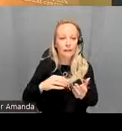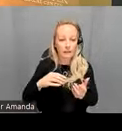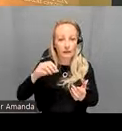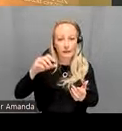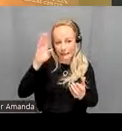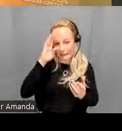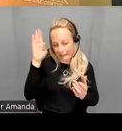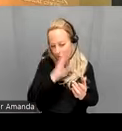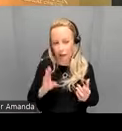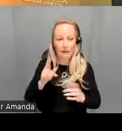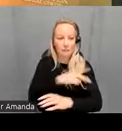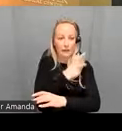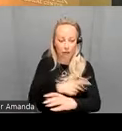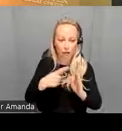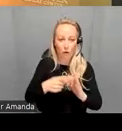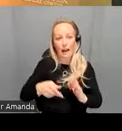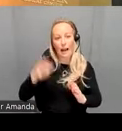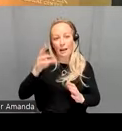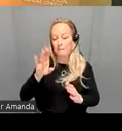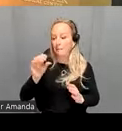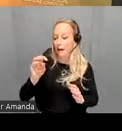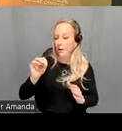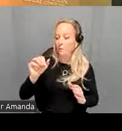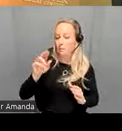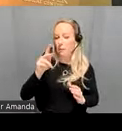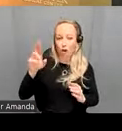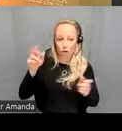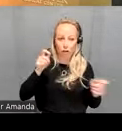higher biomarker values than the two control groups the effect sides was somewhat smaller